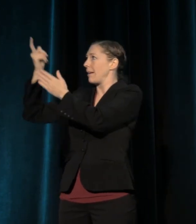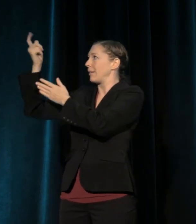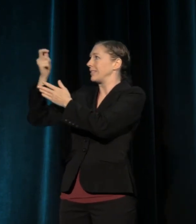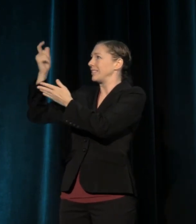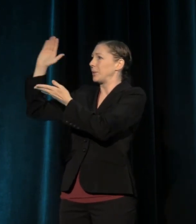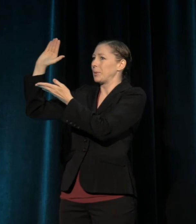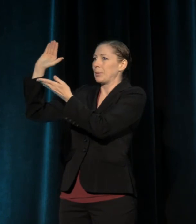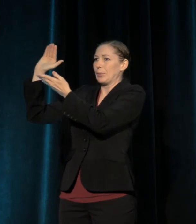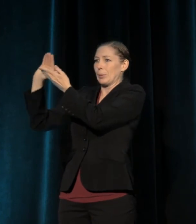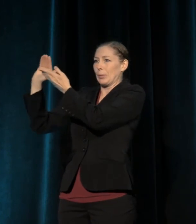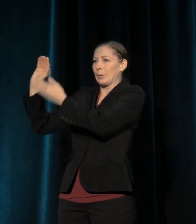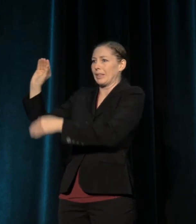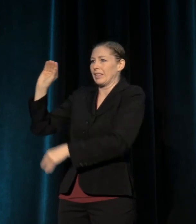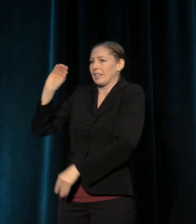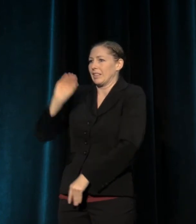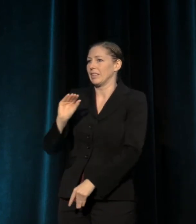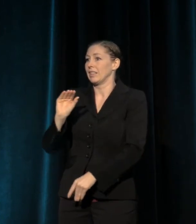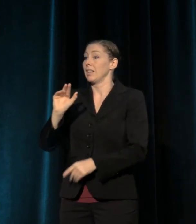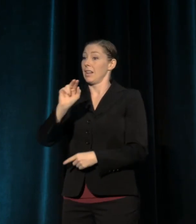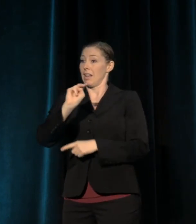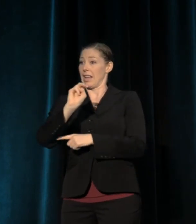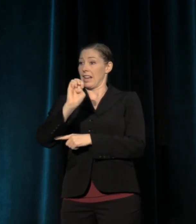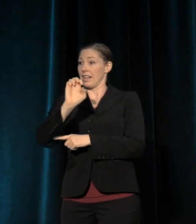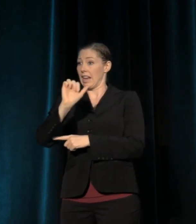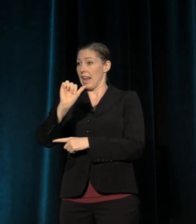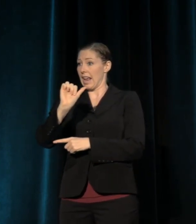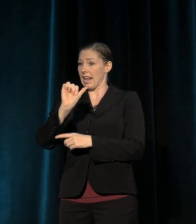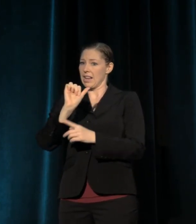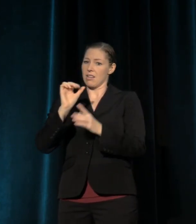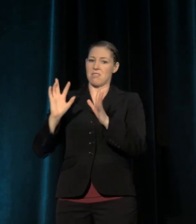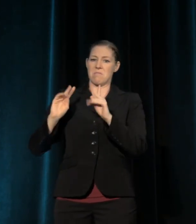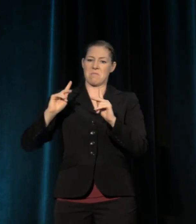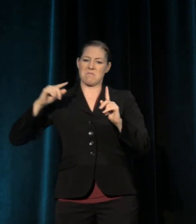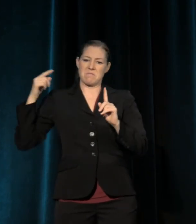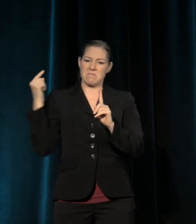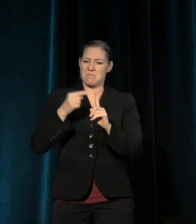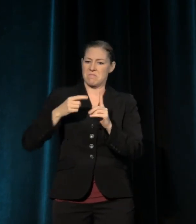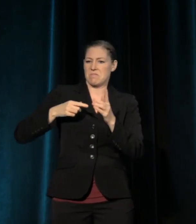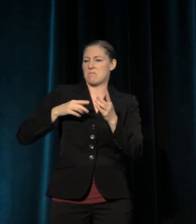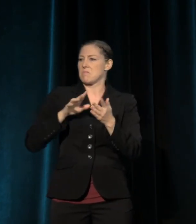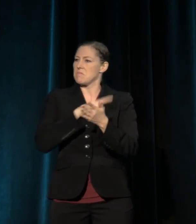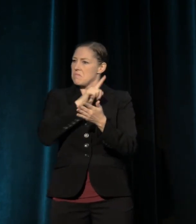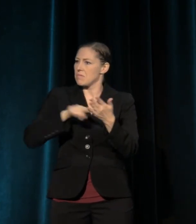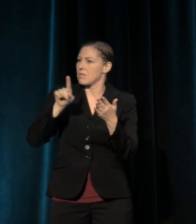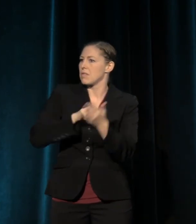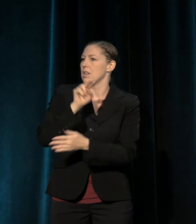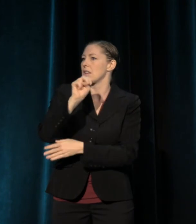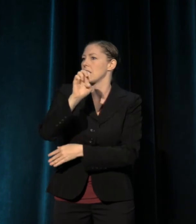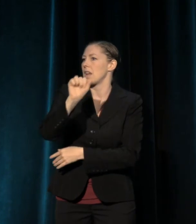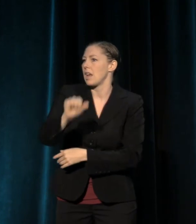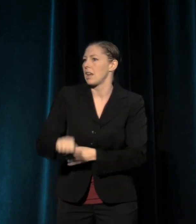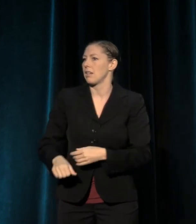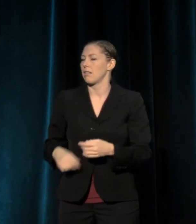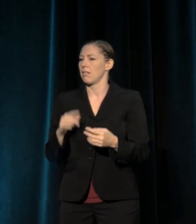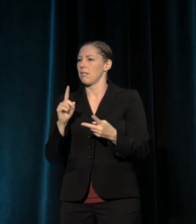When the NEA is under attack. When societal forces are at work to divide us